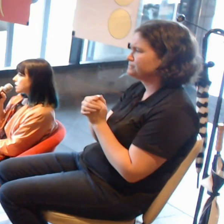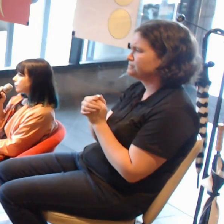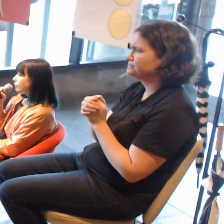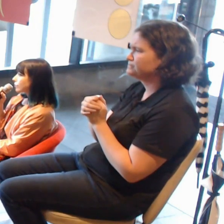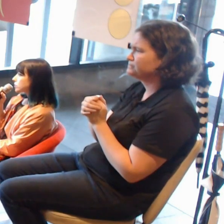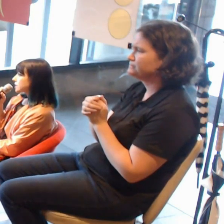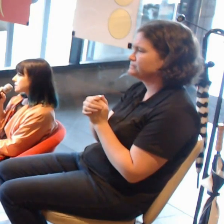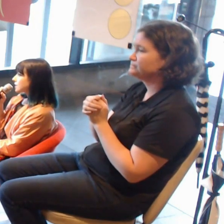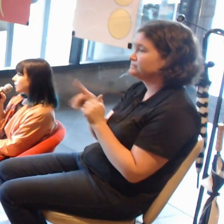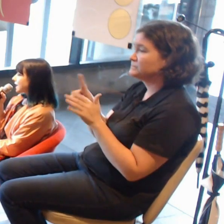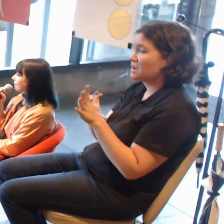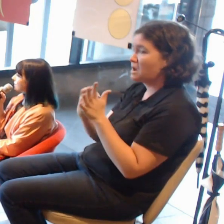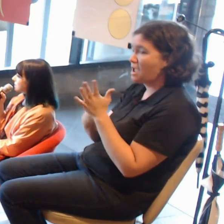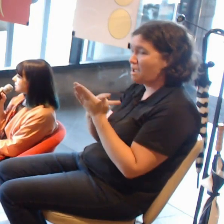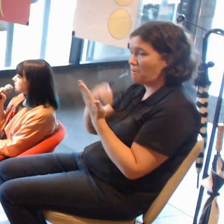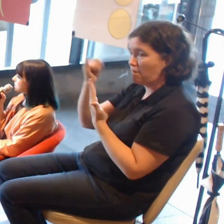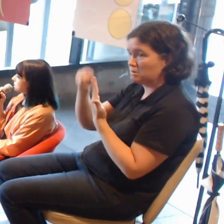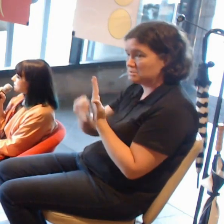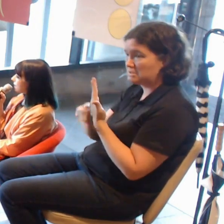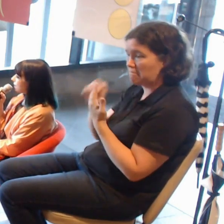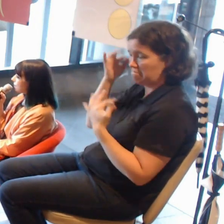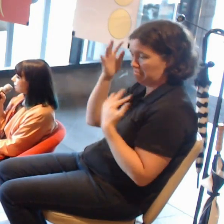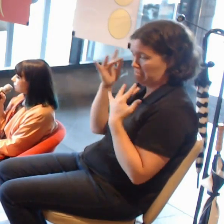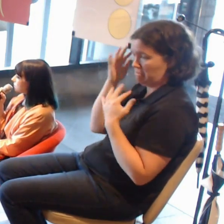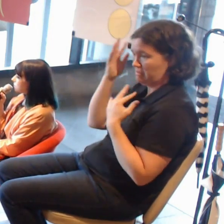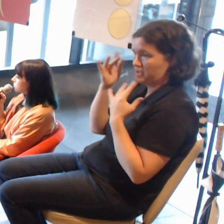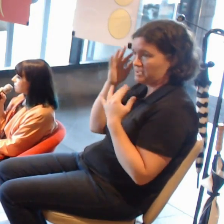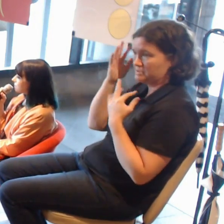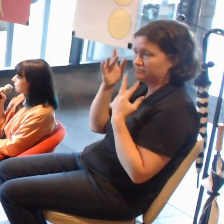we have considered have been more in the marketing field.